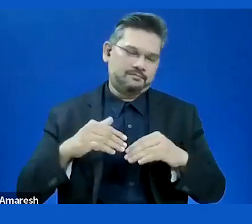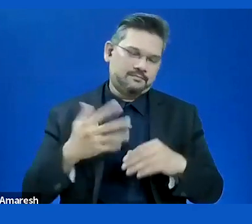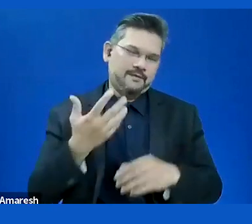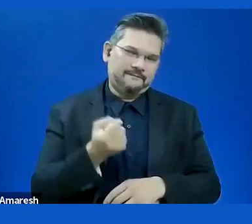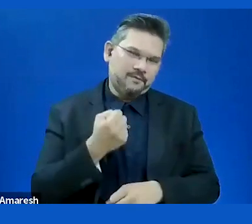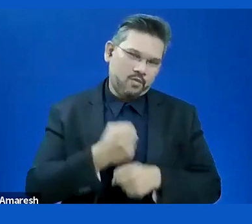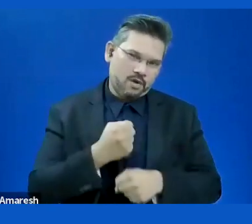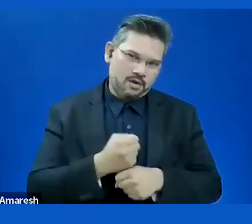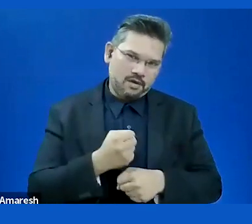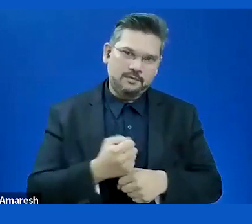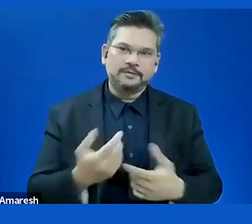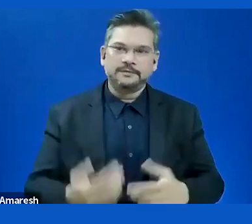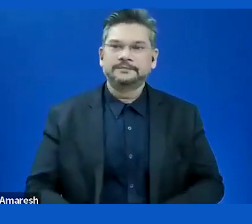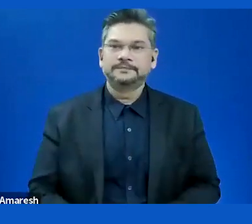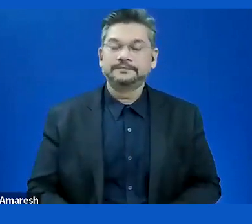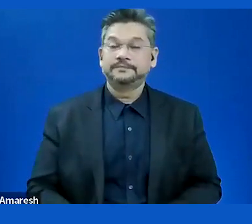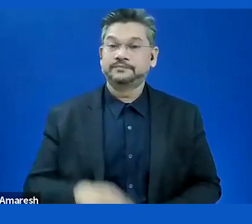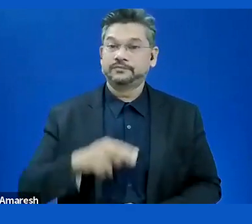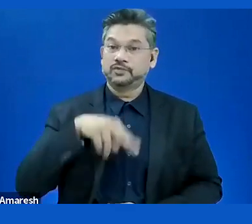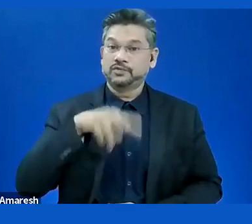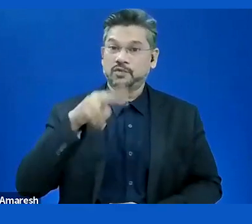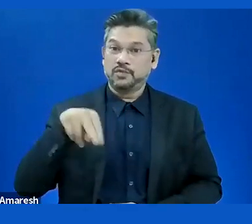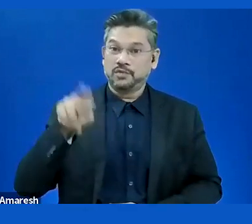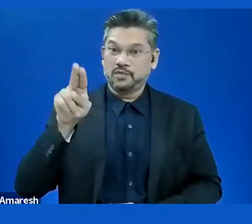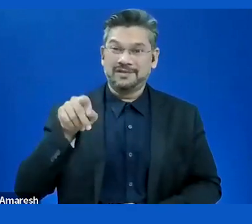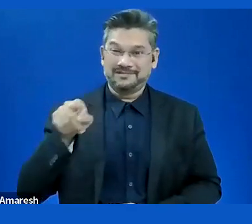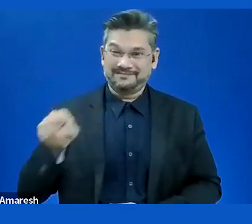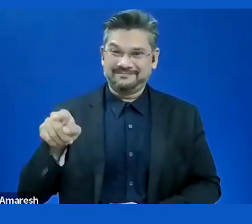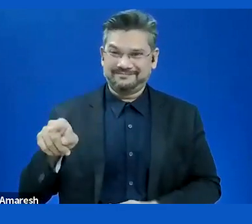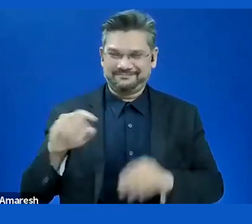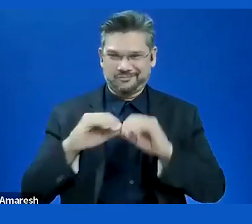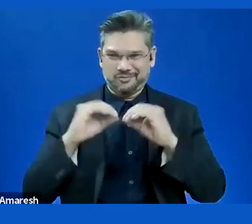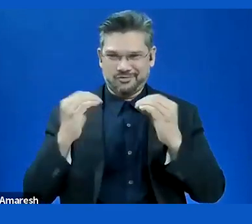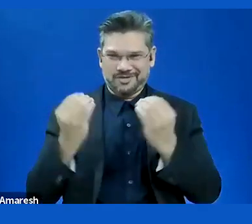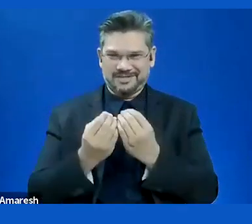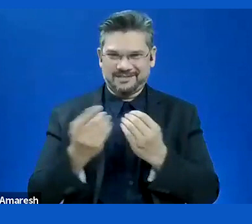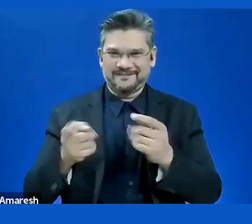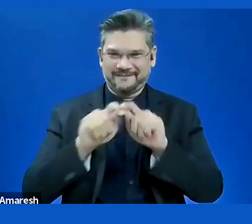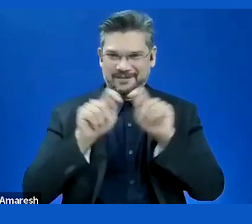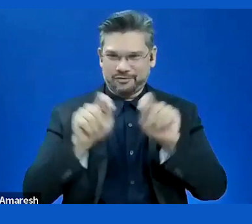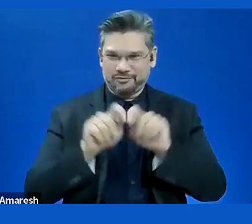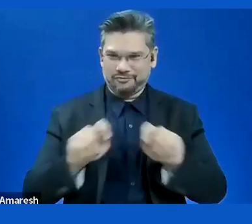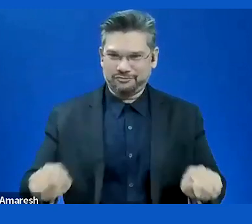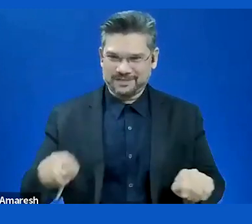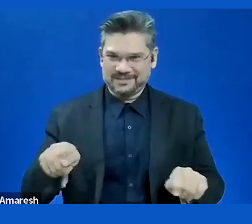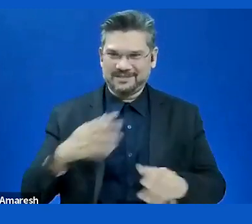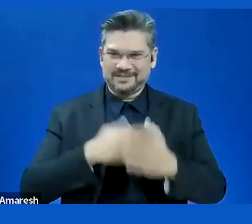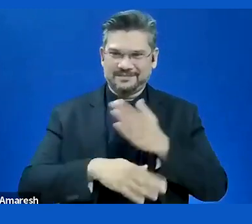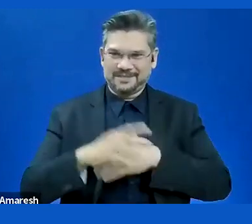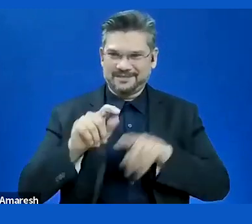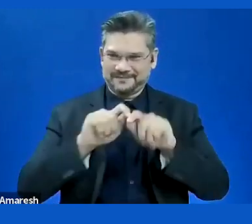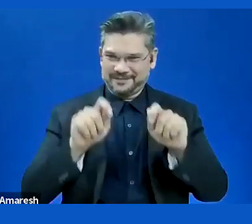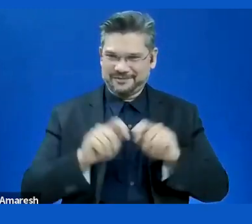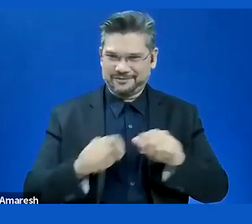The FFO, Norwegian Federation of Organization for people is an umbrella organization for 87